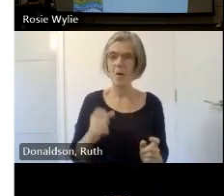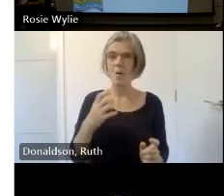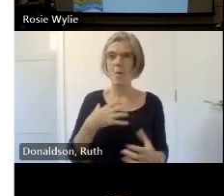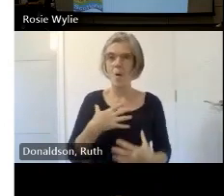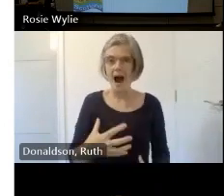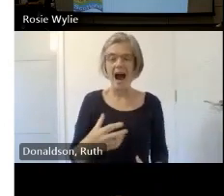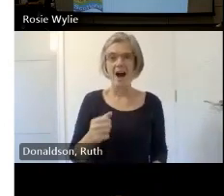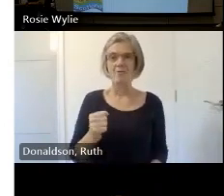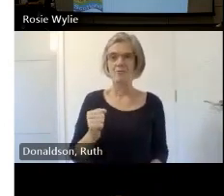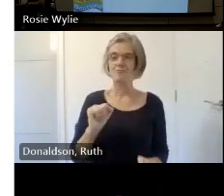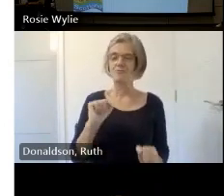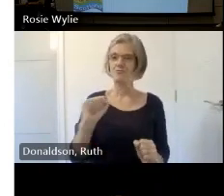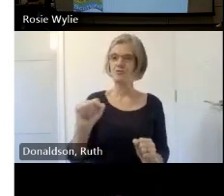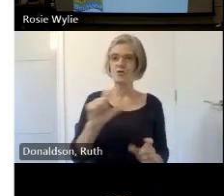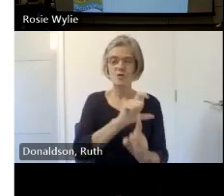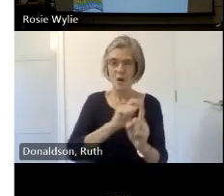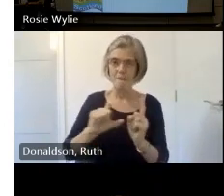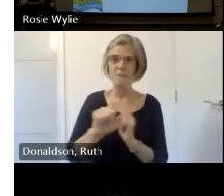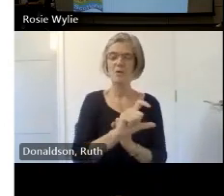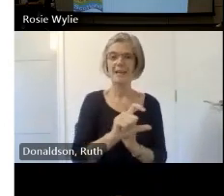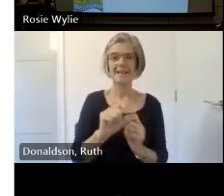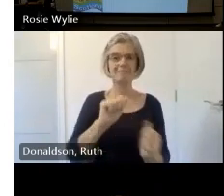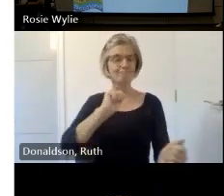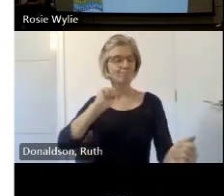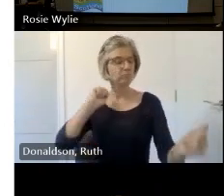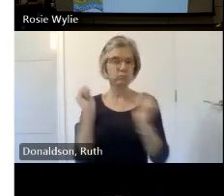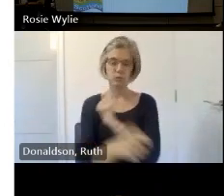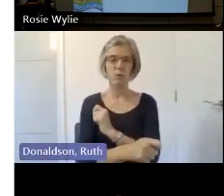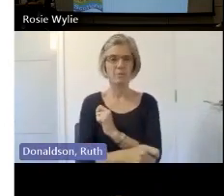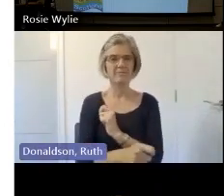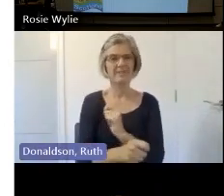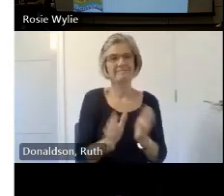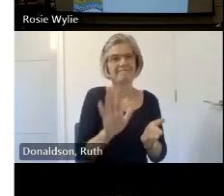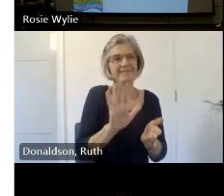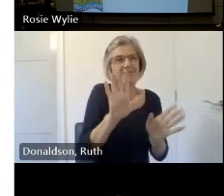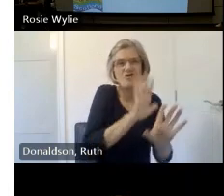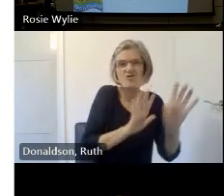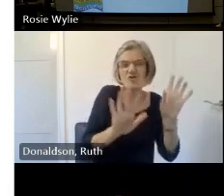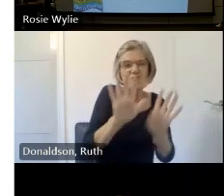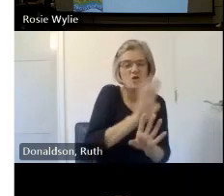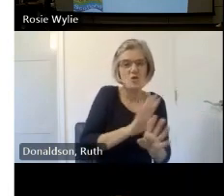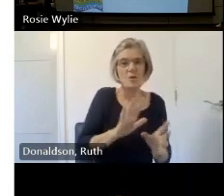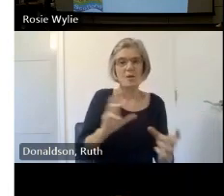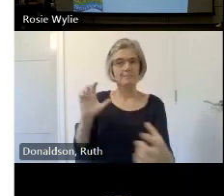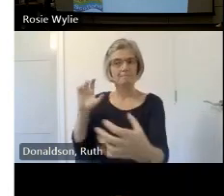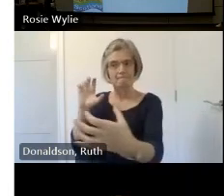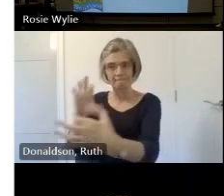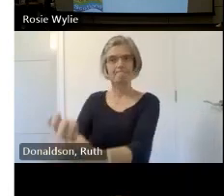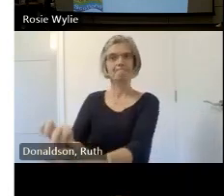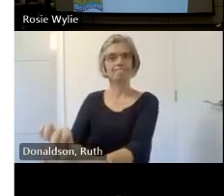from an abstract thing to a real feeling a real connectedness and next slide please